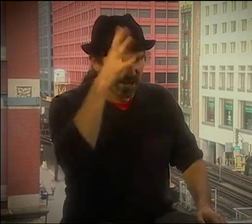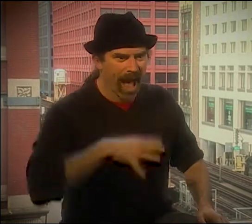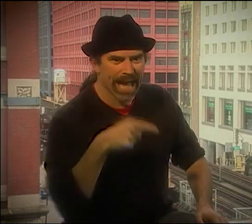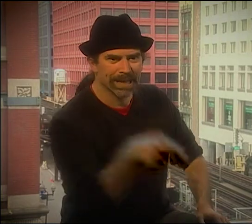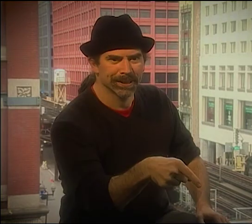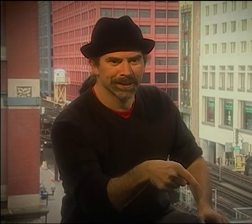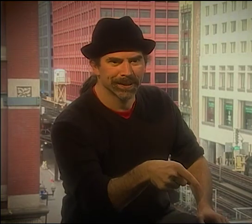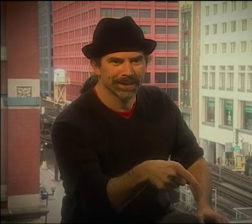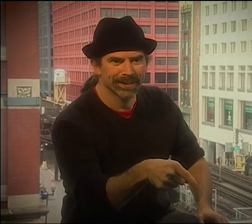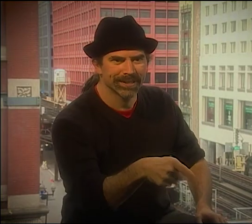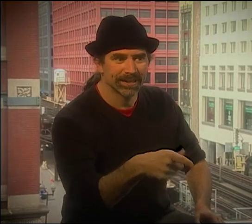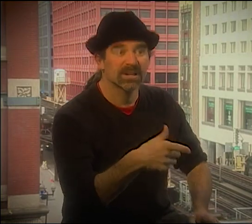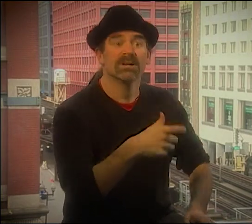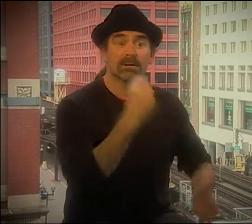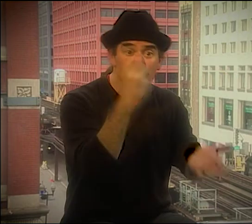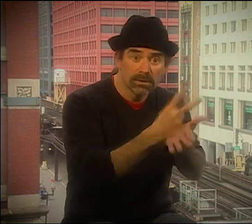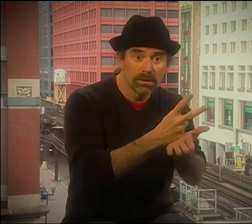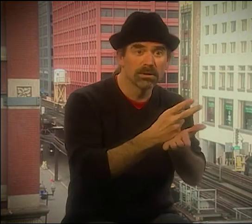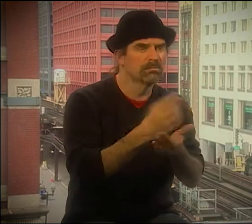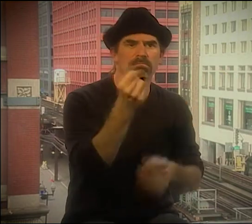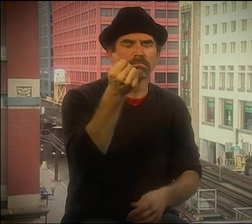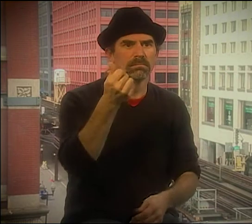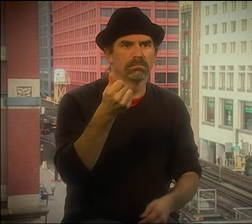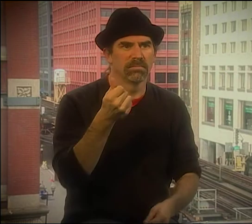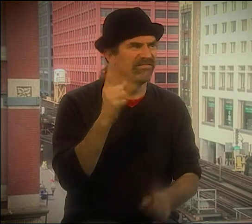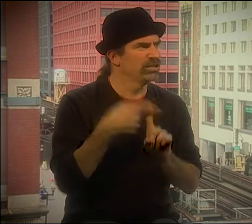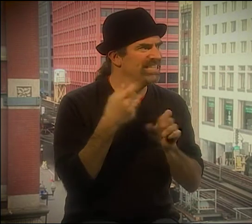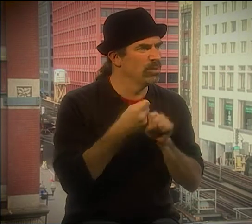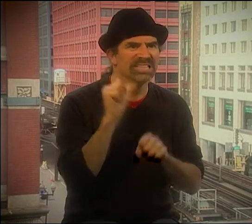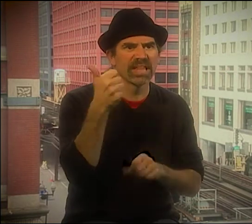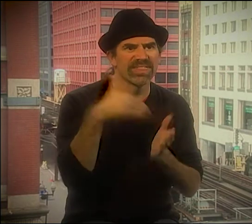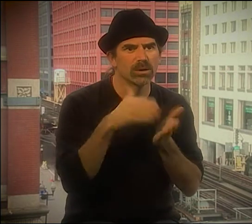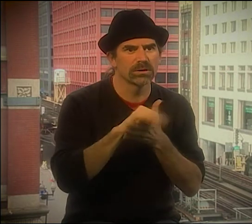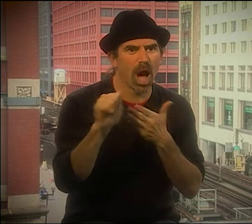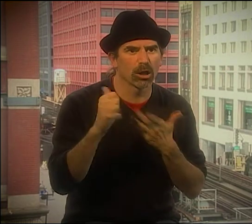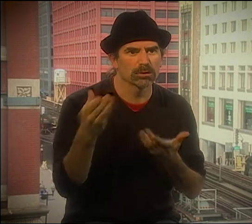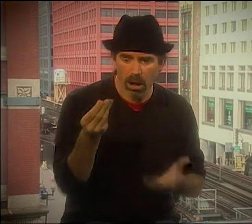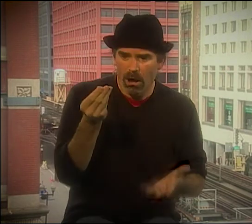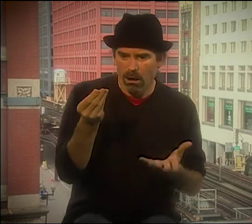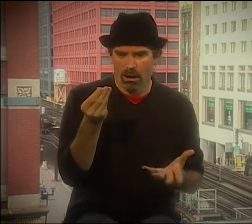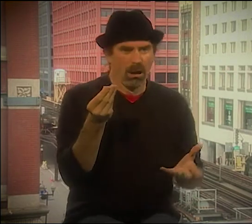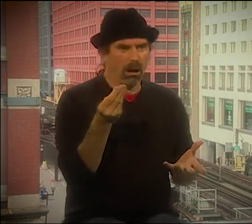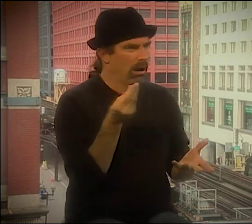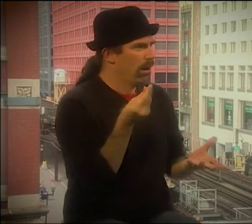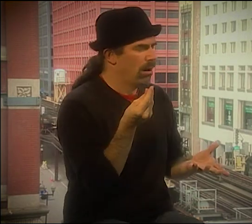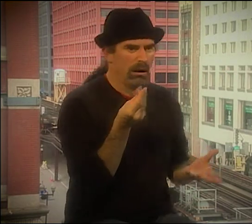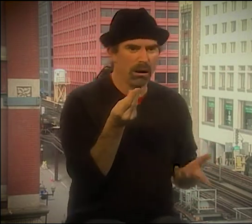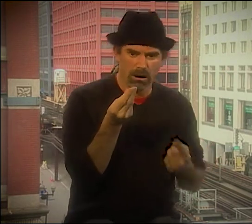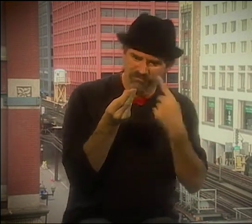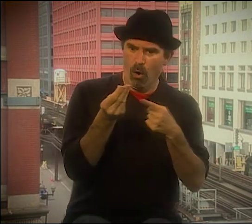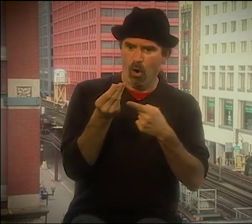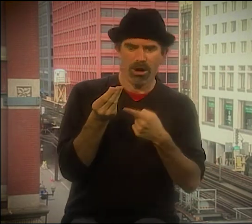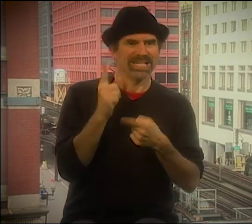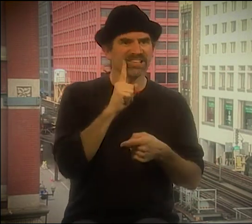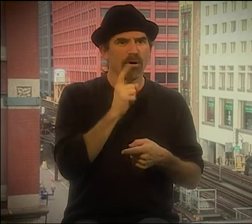A NONPROFIT OR WHATEVER. AND THEN WE'LL GIVE YOU THE MONEY. SO WE WROTE THIS THING. HE FLEW OUT, GAVE IT TO HIS COMMITTEE AND SAID, "APPROVE